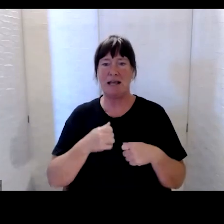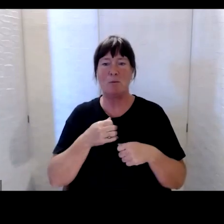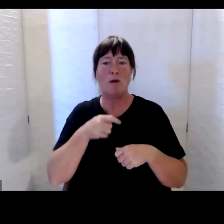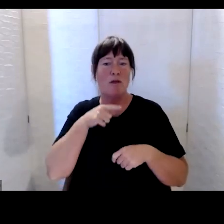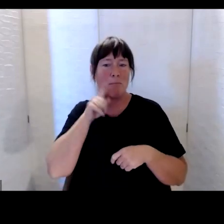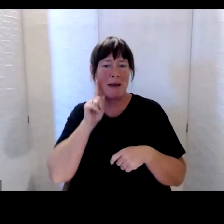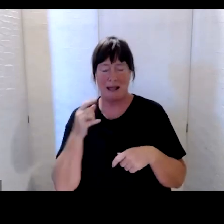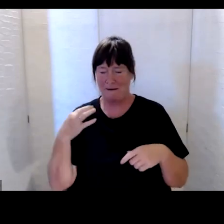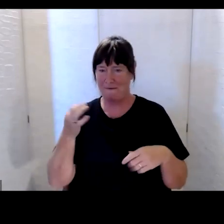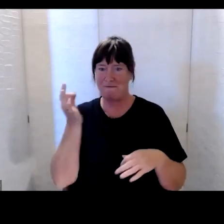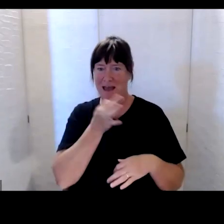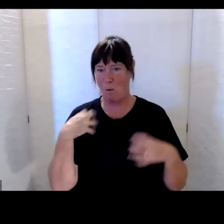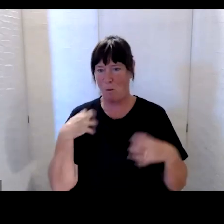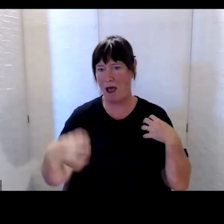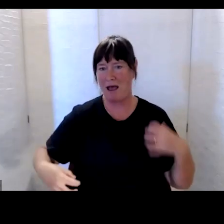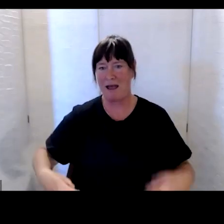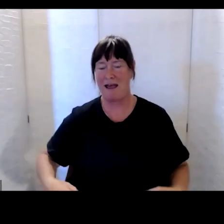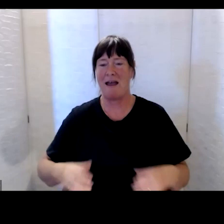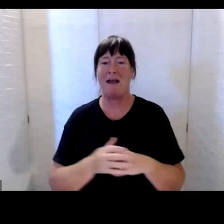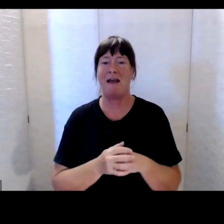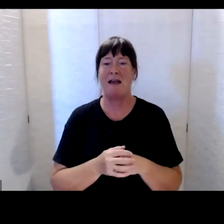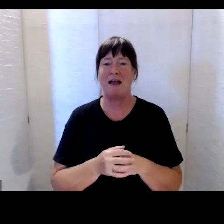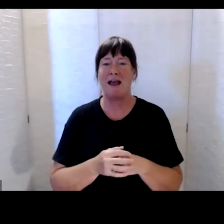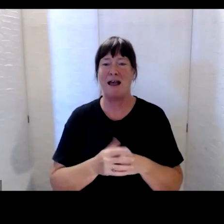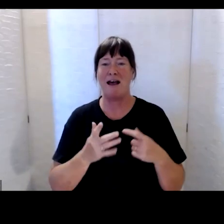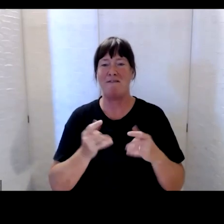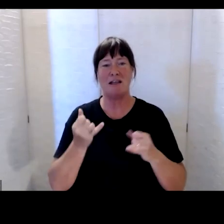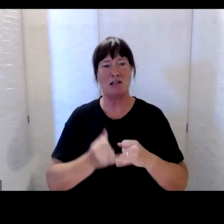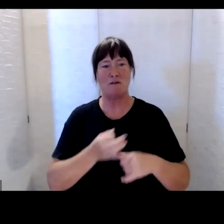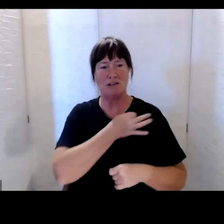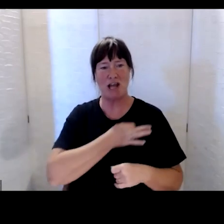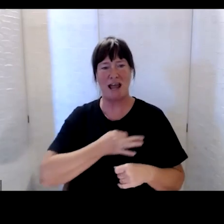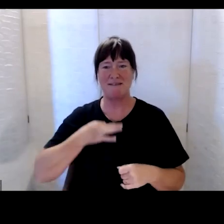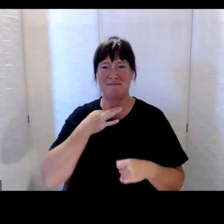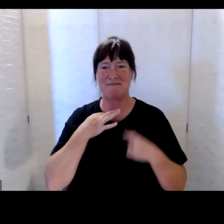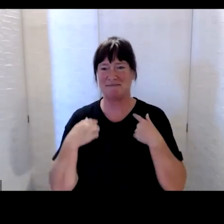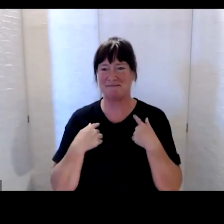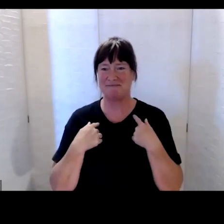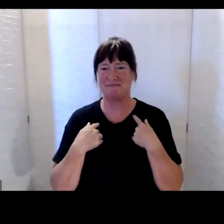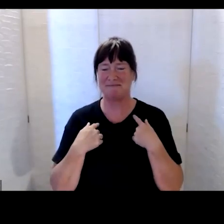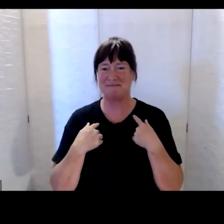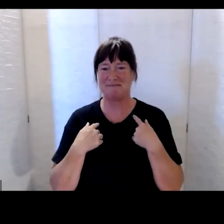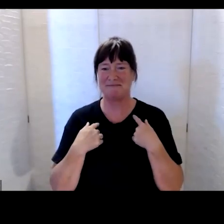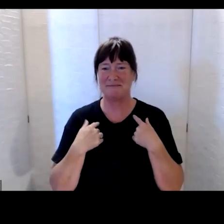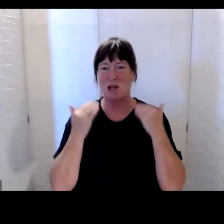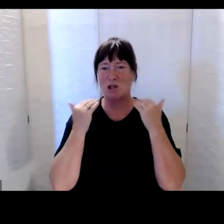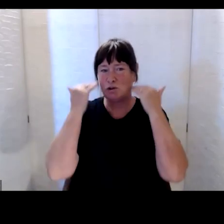it, and I have a chunky silver chain around my neck and I have short brown hair